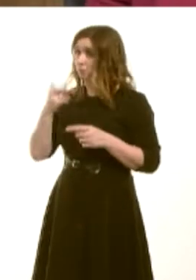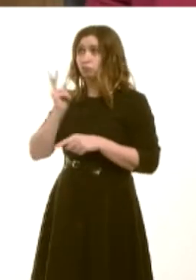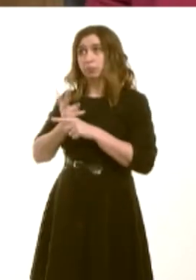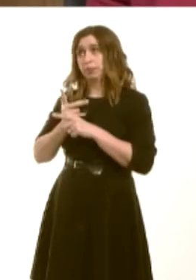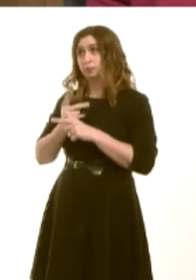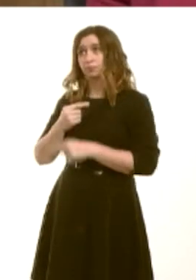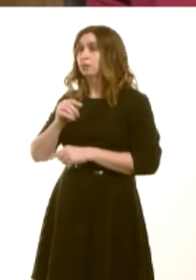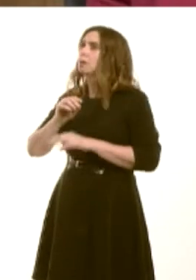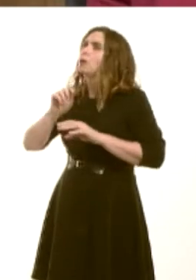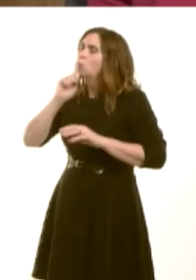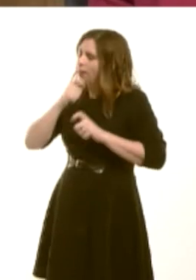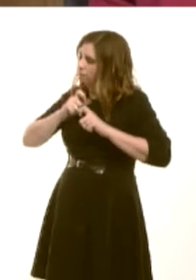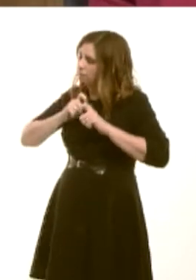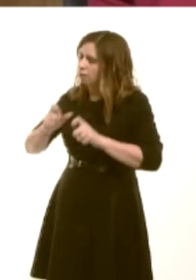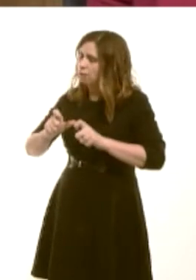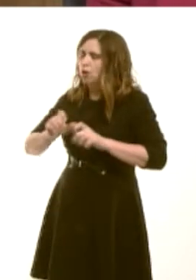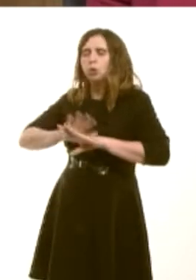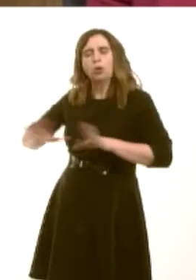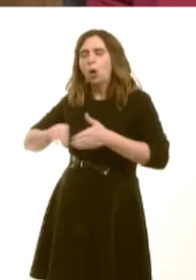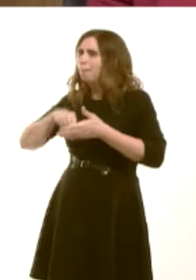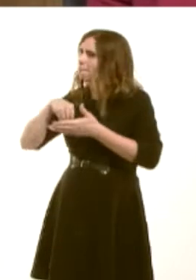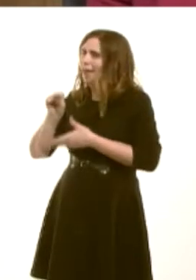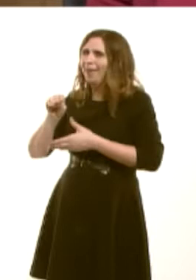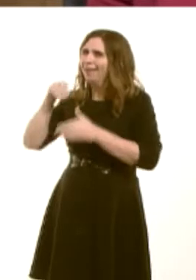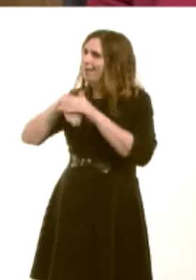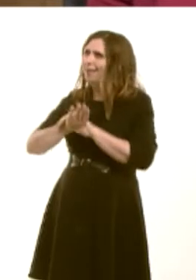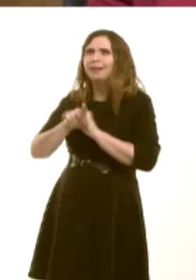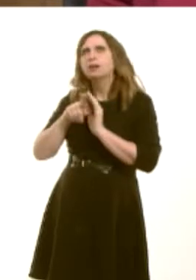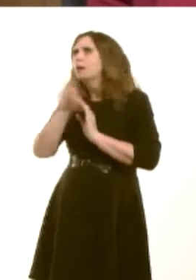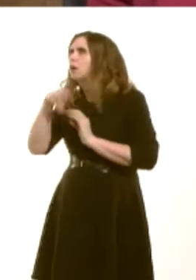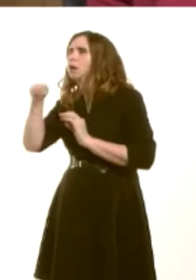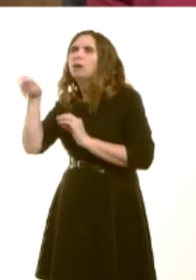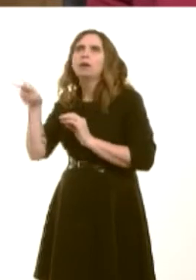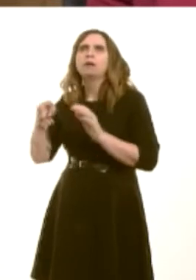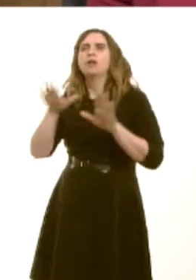be no payment for entry into any of the national museum attractions. Itís right to say, of